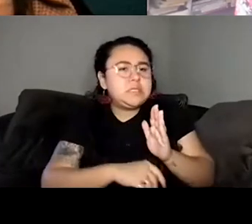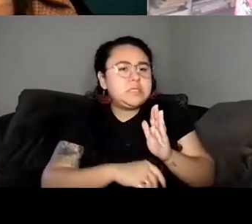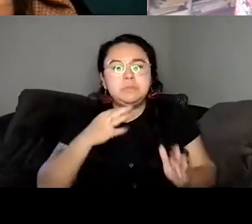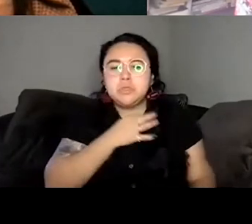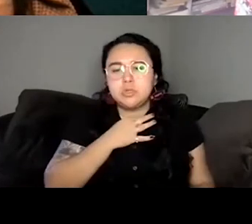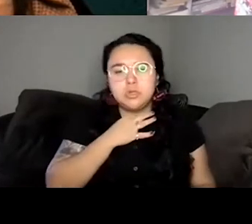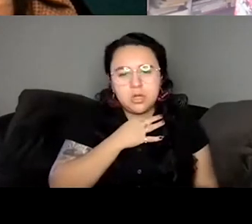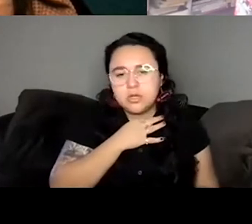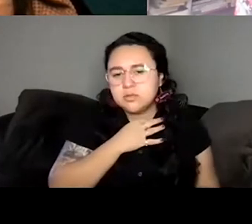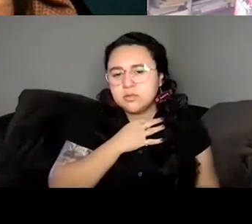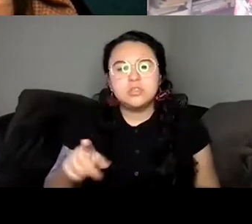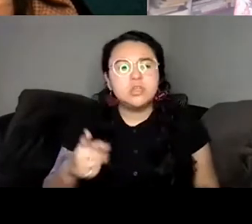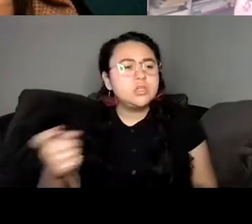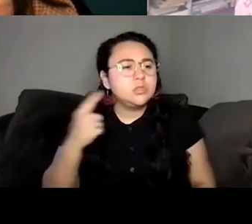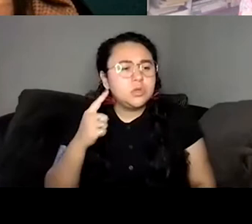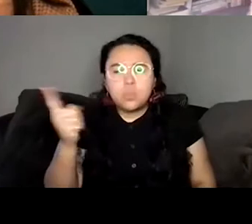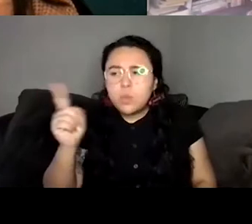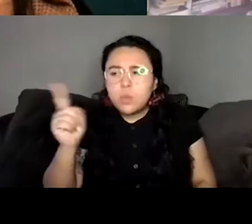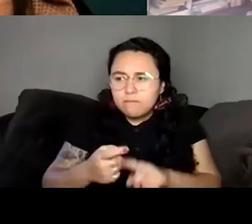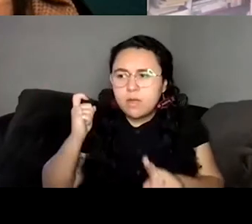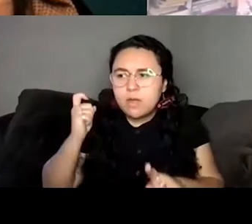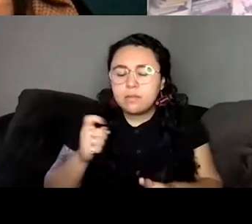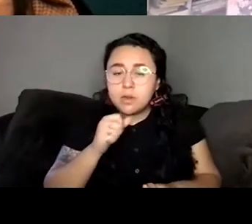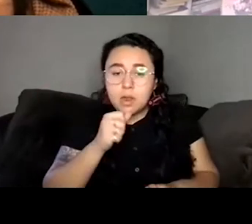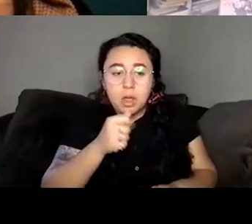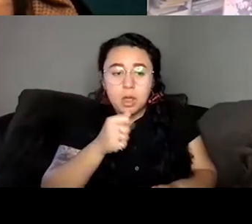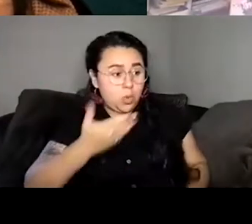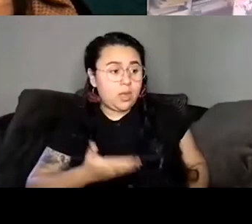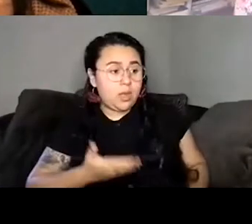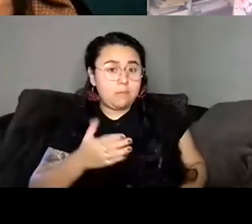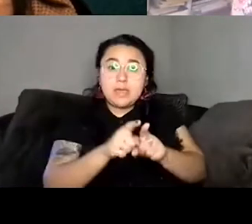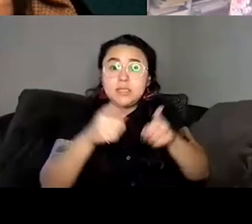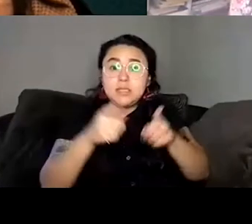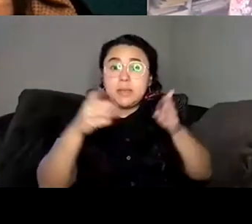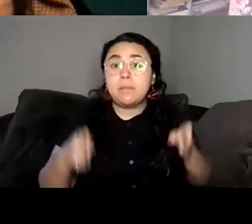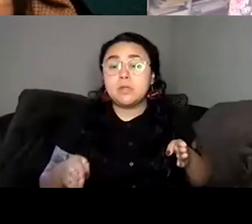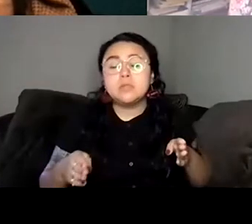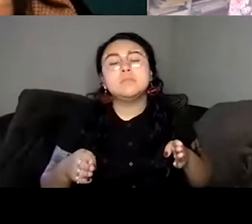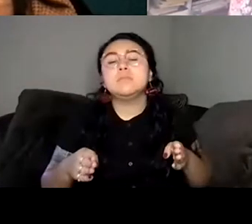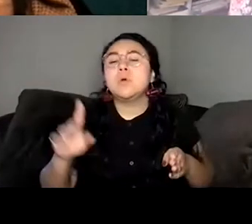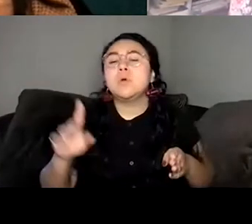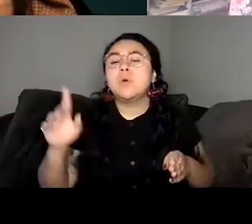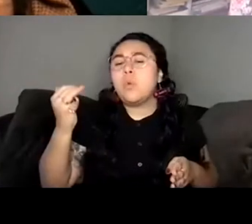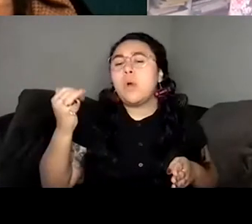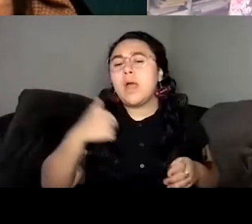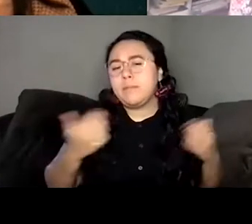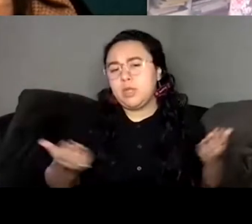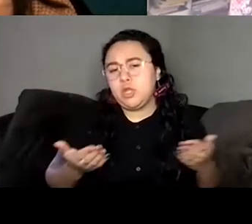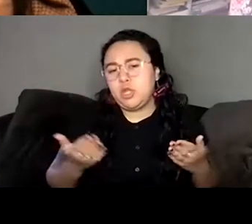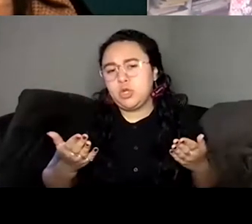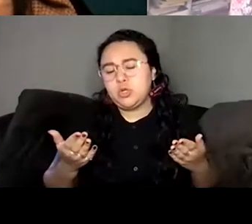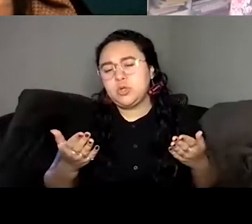about like, who I was as a person, just like why I happen to be in this situation. And